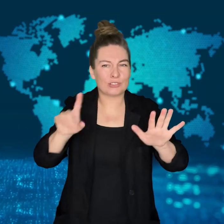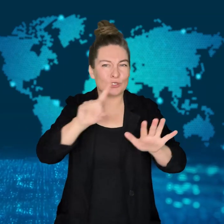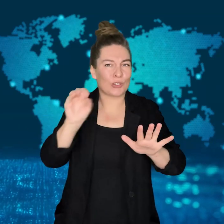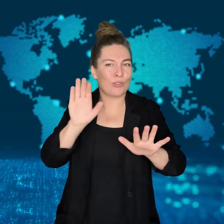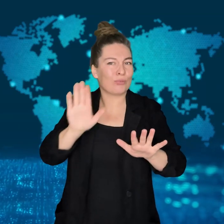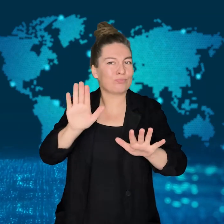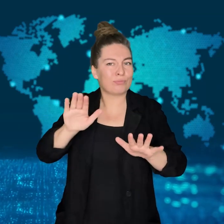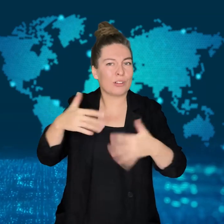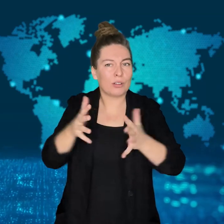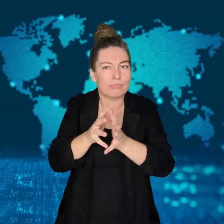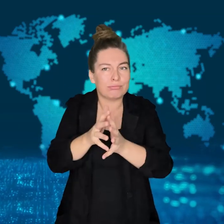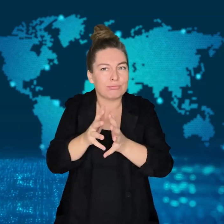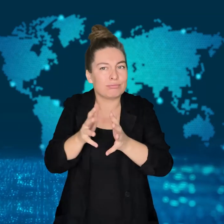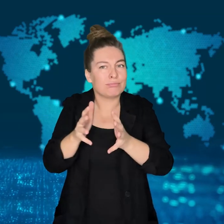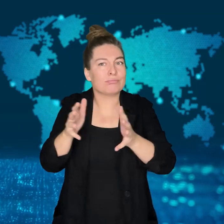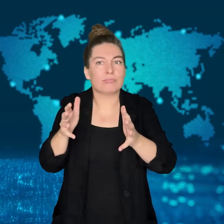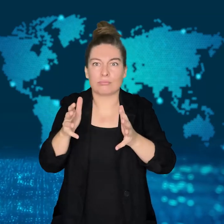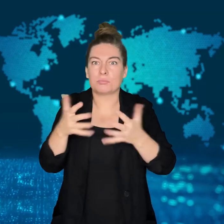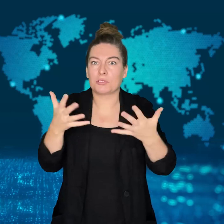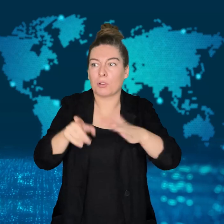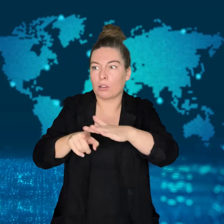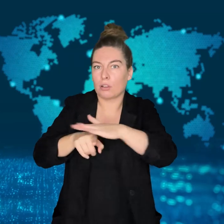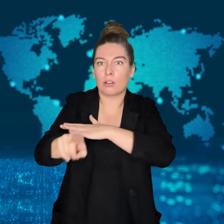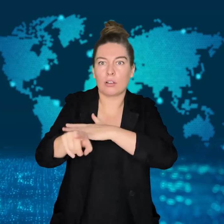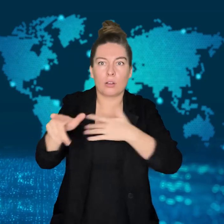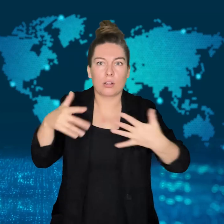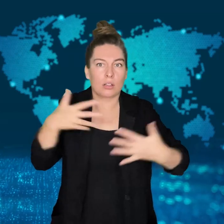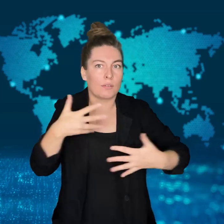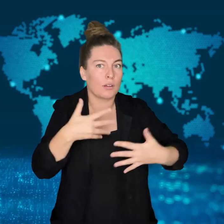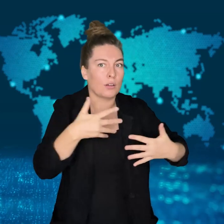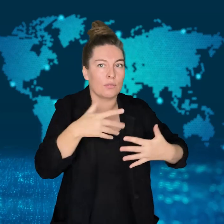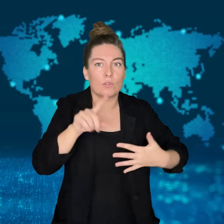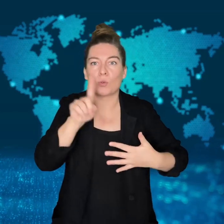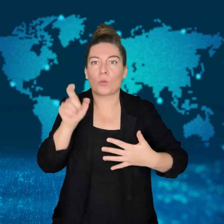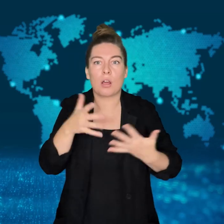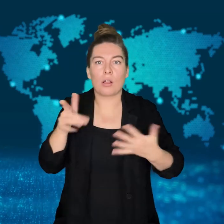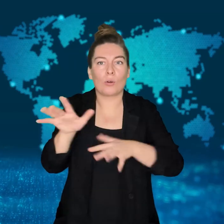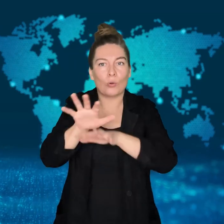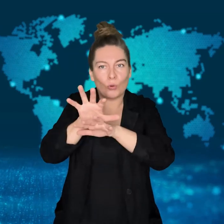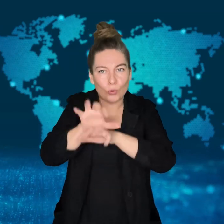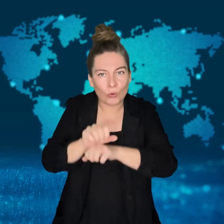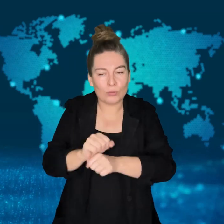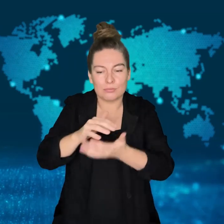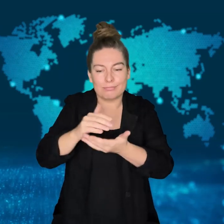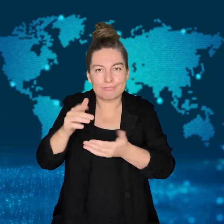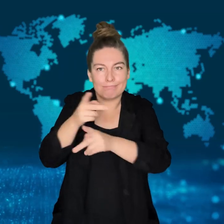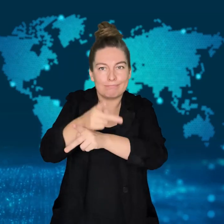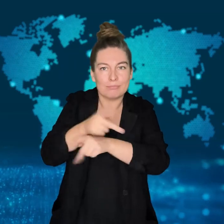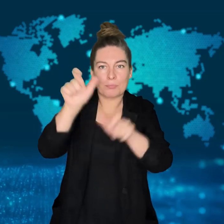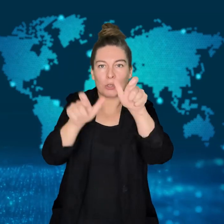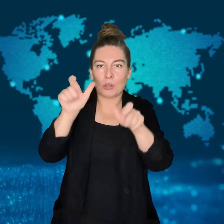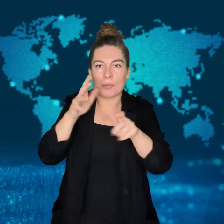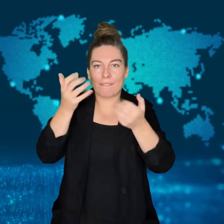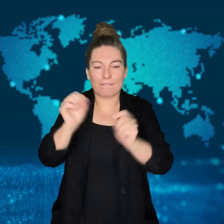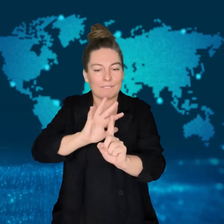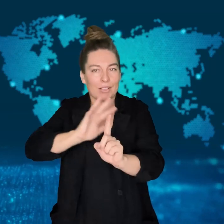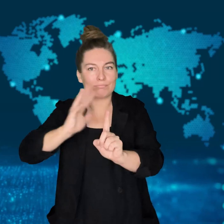was relieved to know the kangaroo was found.